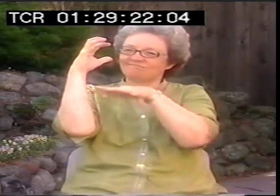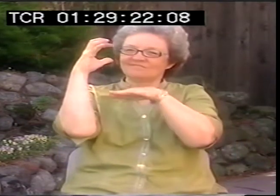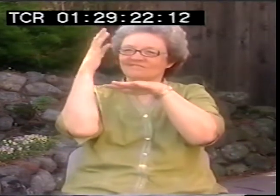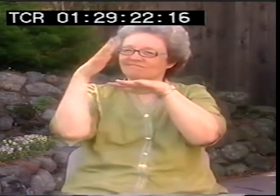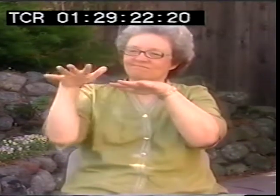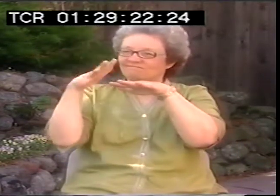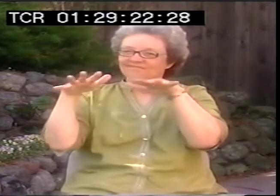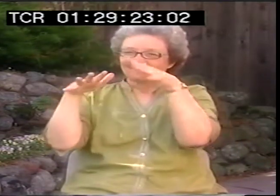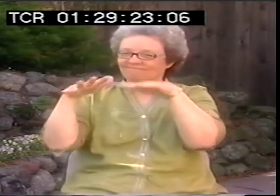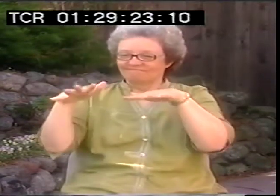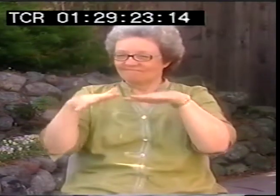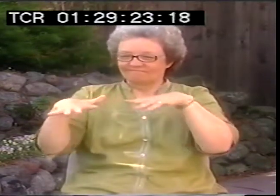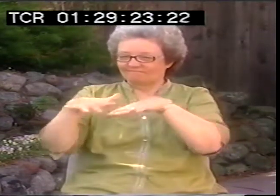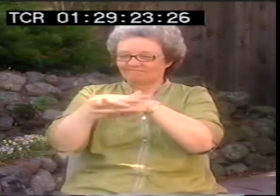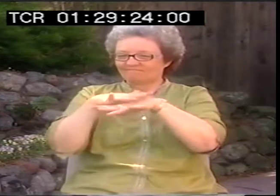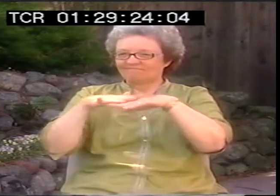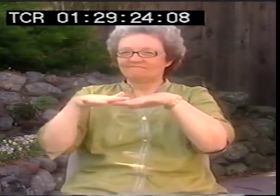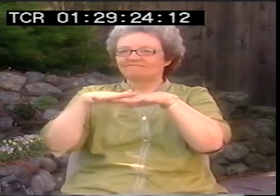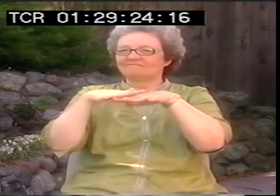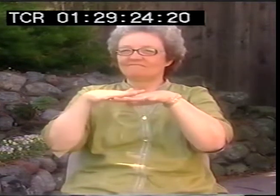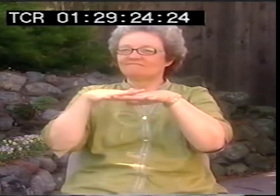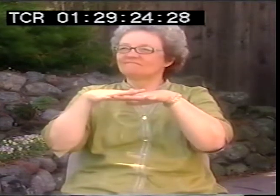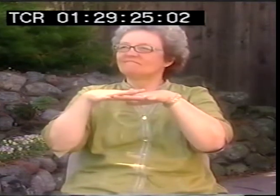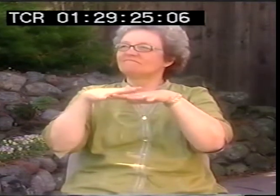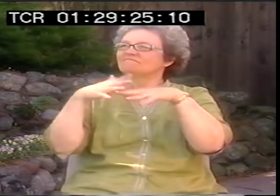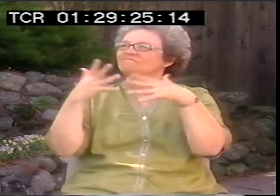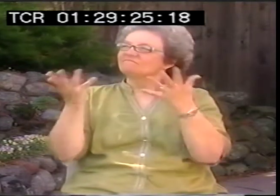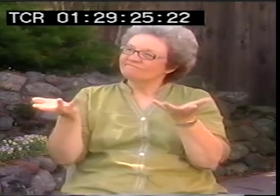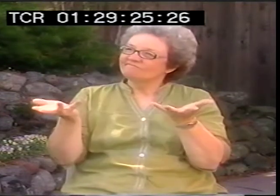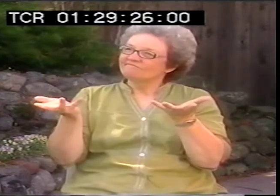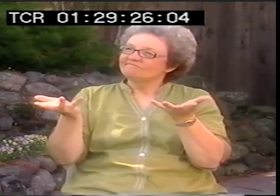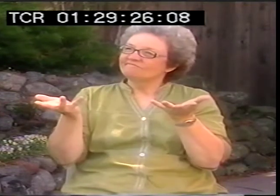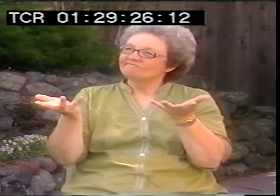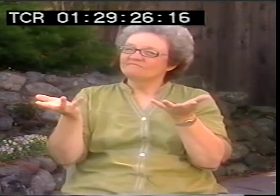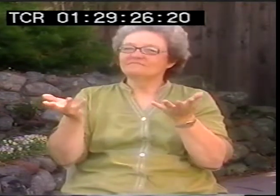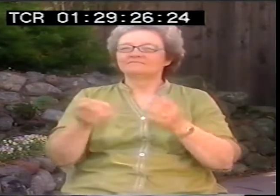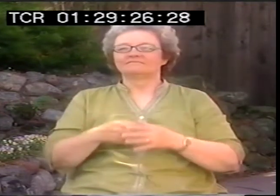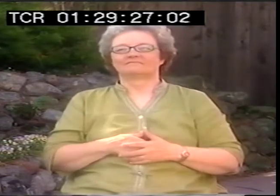The leaves have come down and are all papering the ground below it.